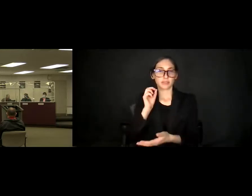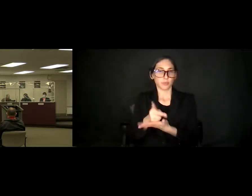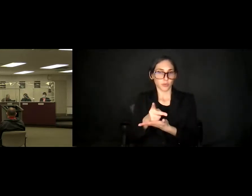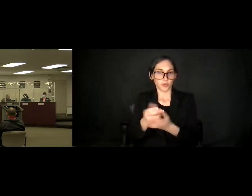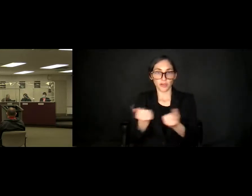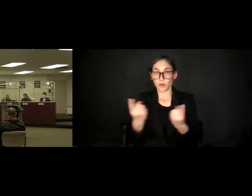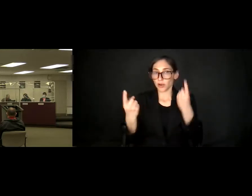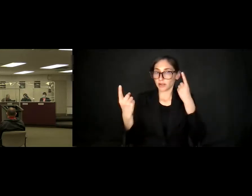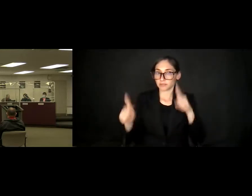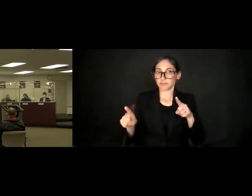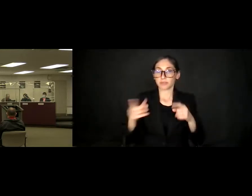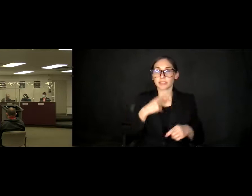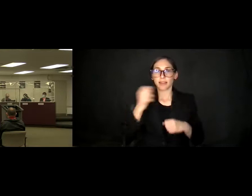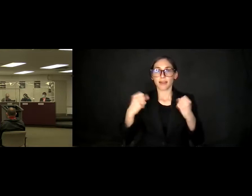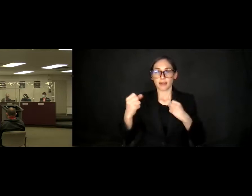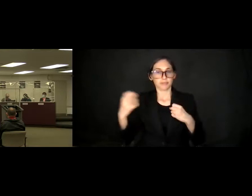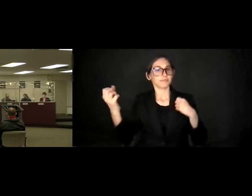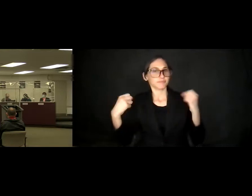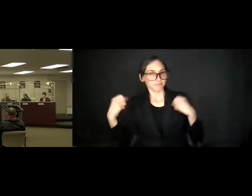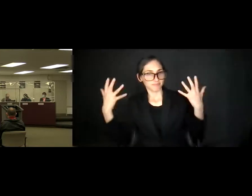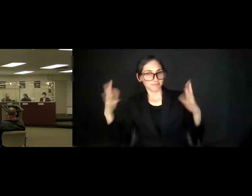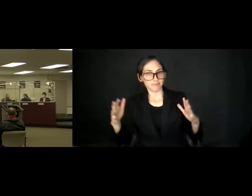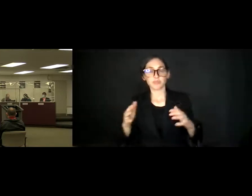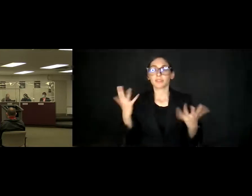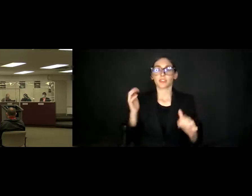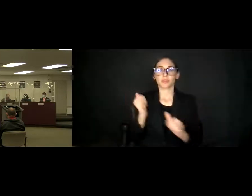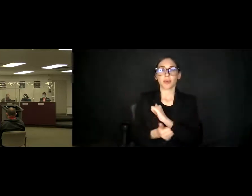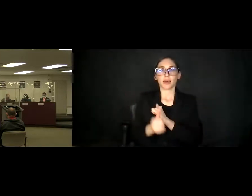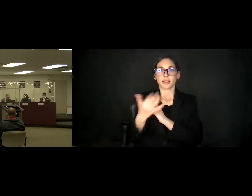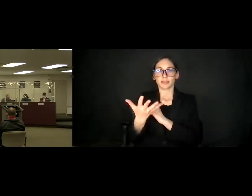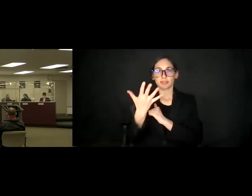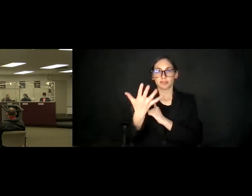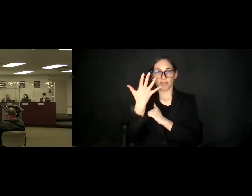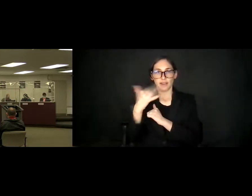Aye. Oppose? Passes with five yes votes. Item 14.15